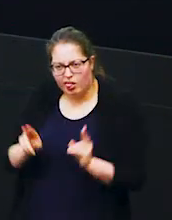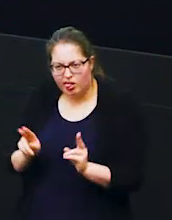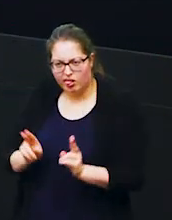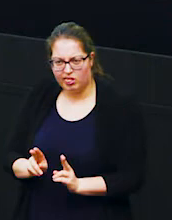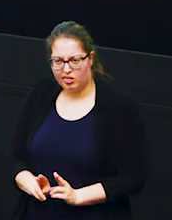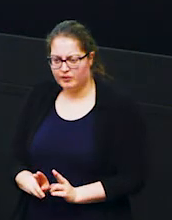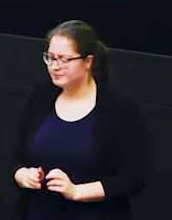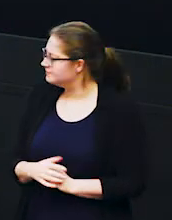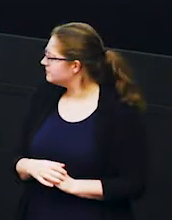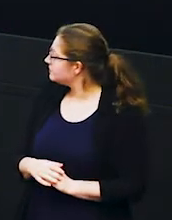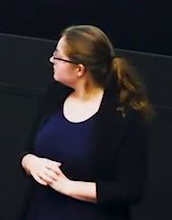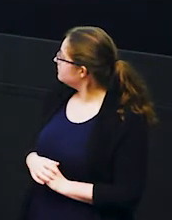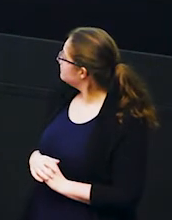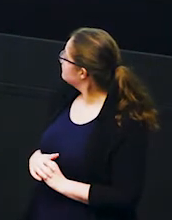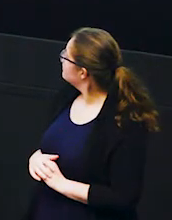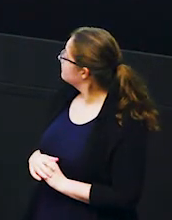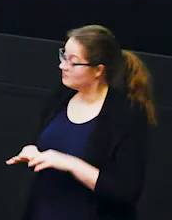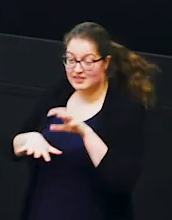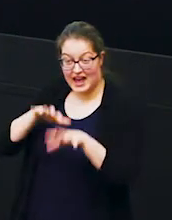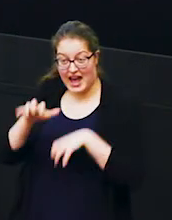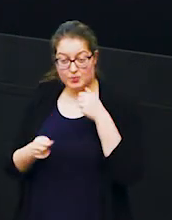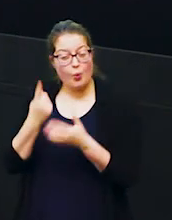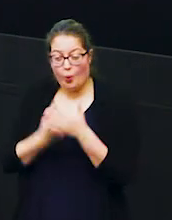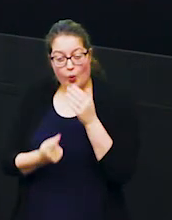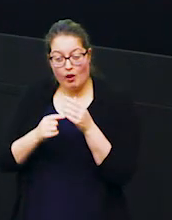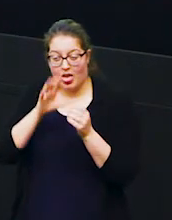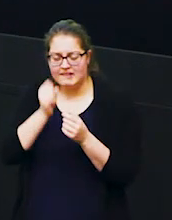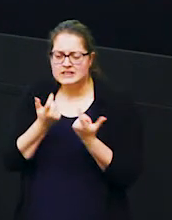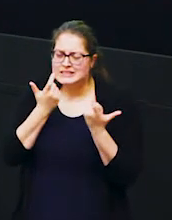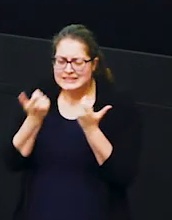can see all these animals not just the elephants have gathered at the swamps to find the last